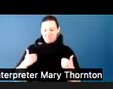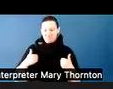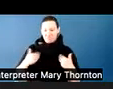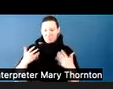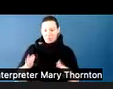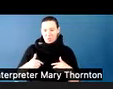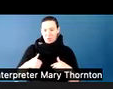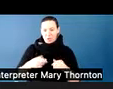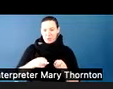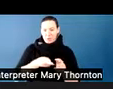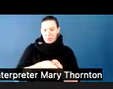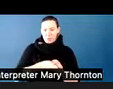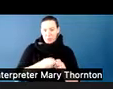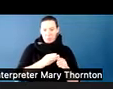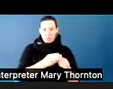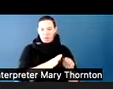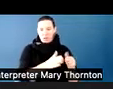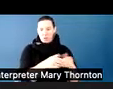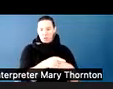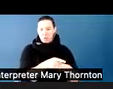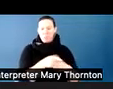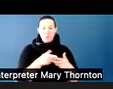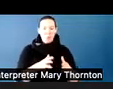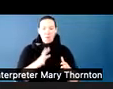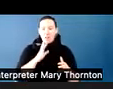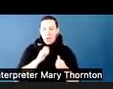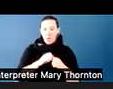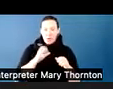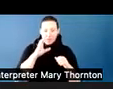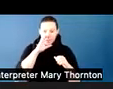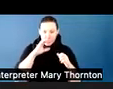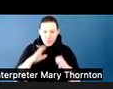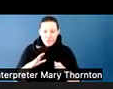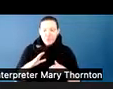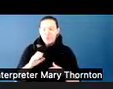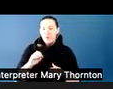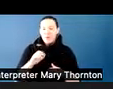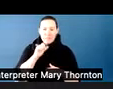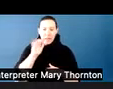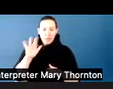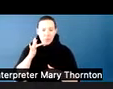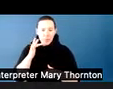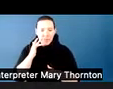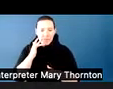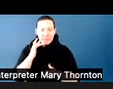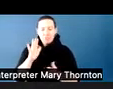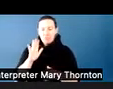you don't like to talk to strangers, this is not your jam, or this is not your preference, please. This is optional activity.